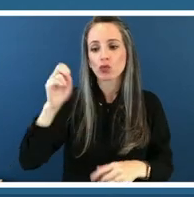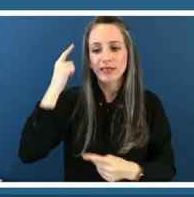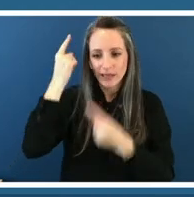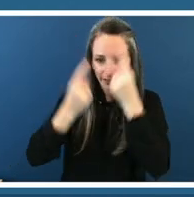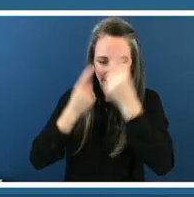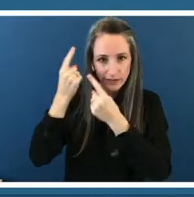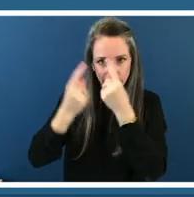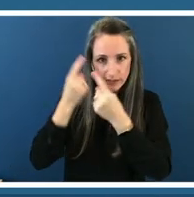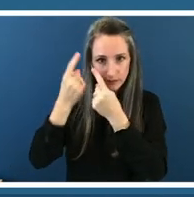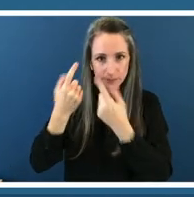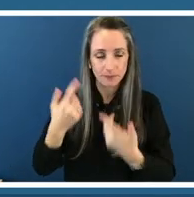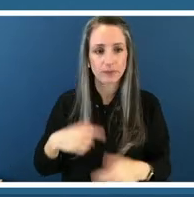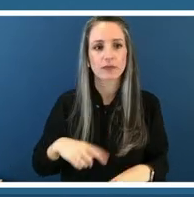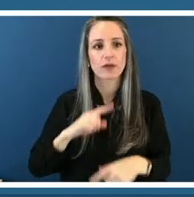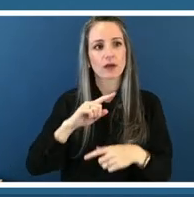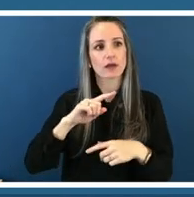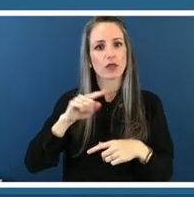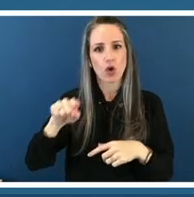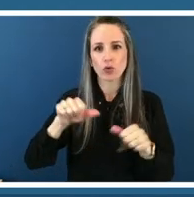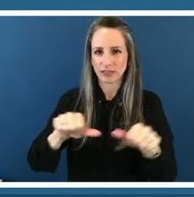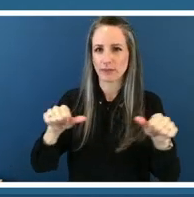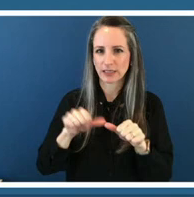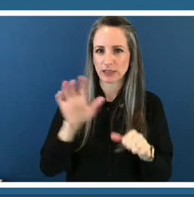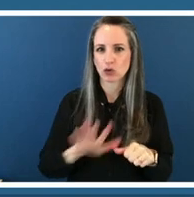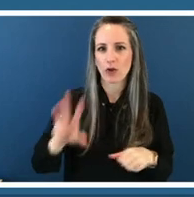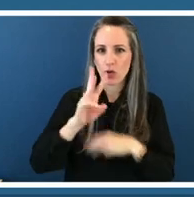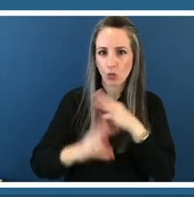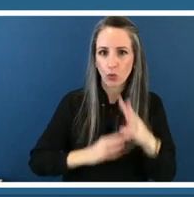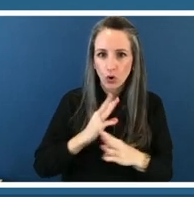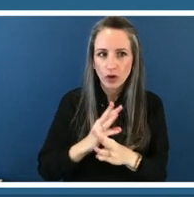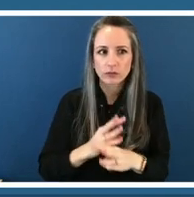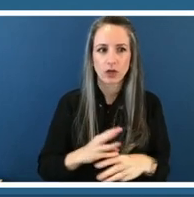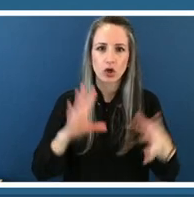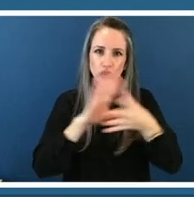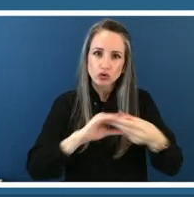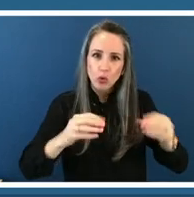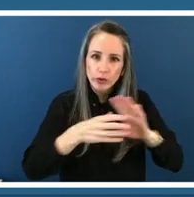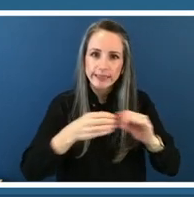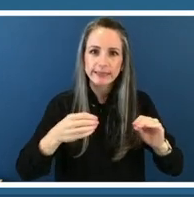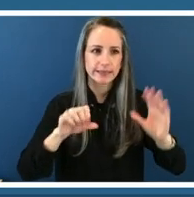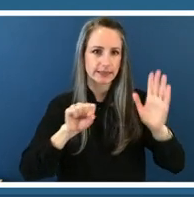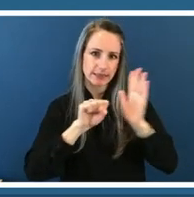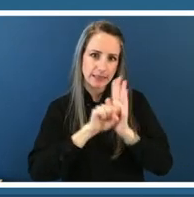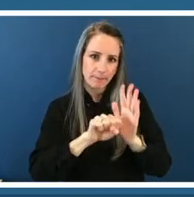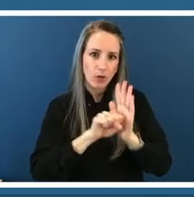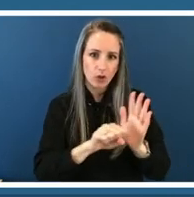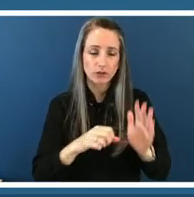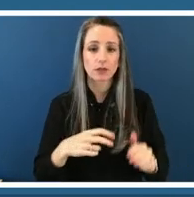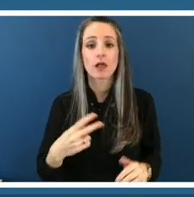people begun to question whose stories are being told by these symbols and the